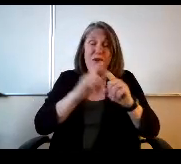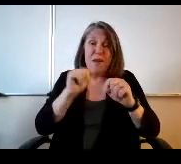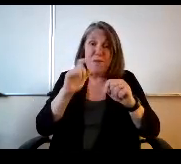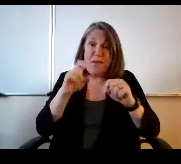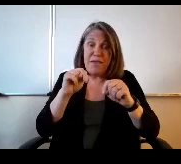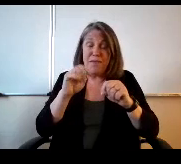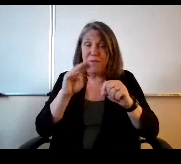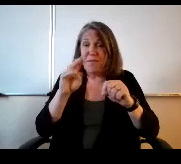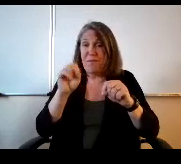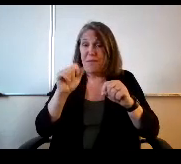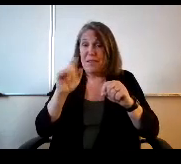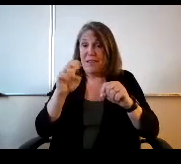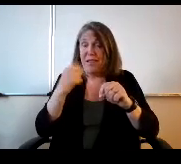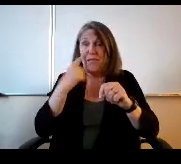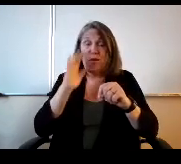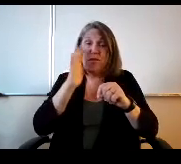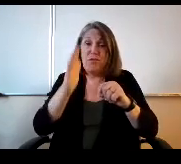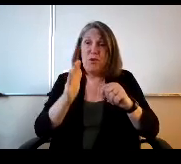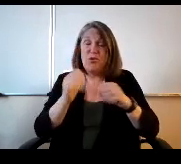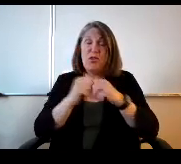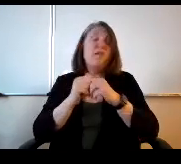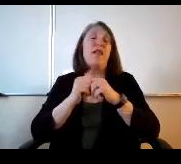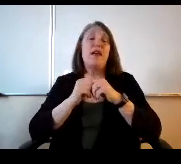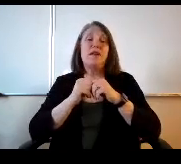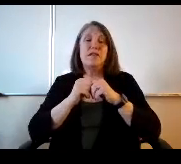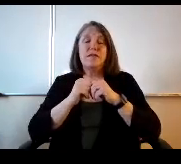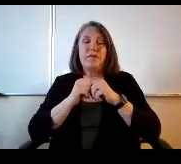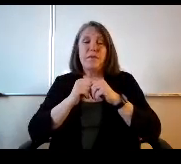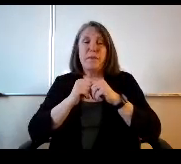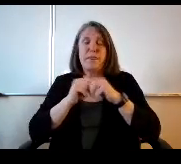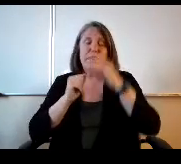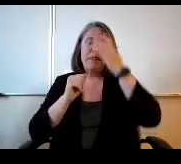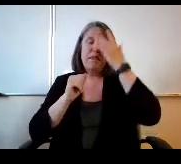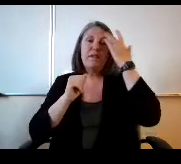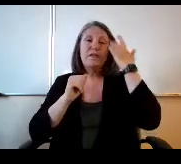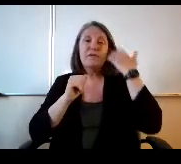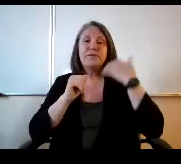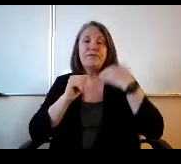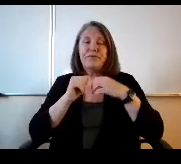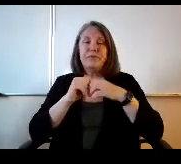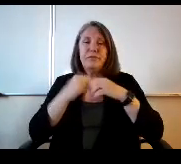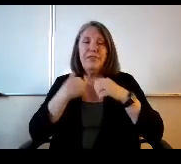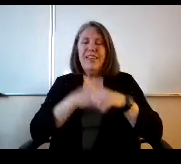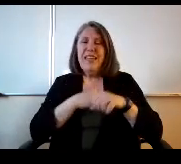And I'll let the sound bite these four find people to sit if you'd like or leave. I don't care.